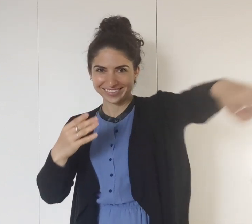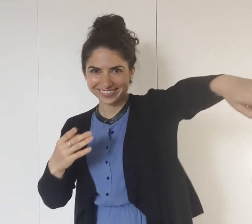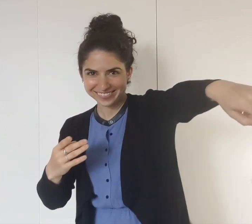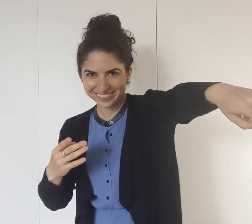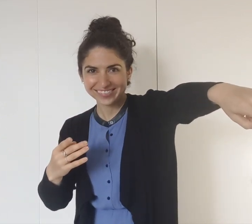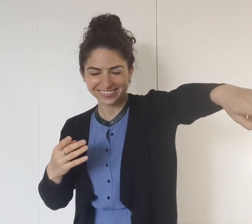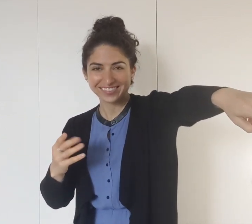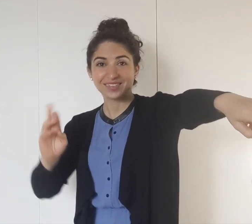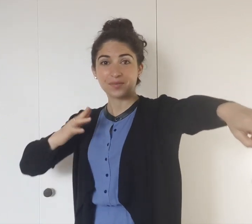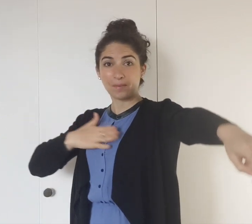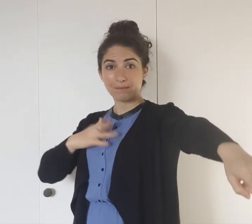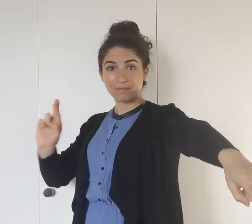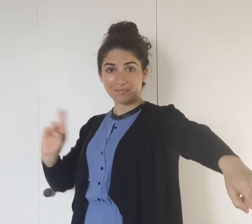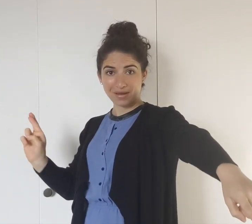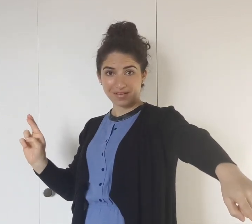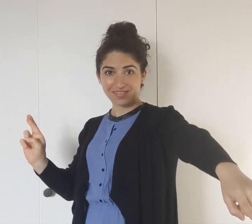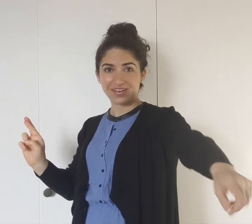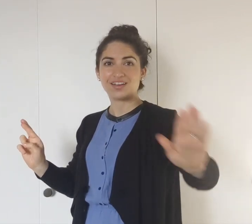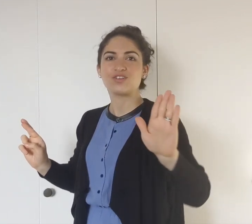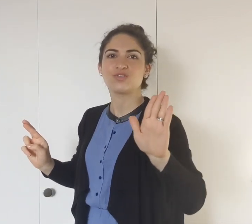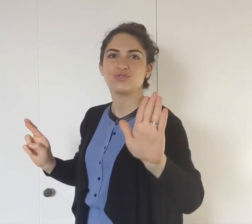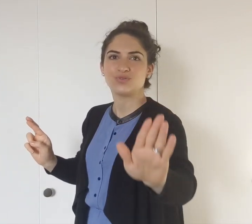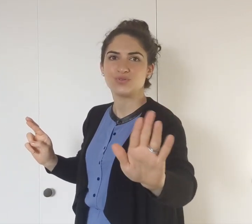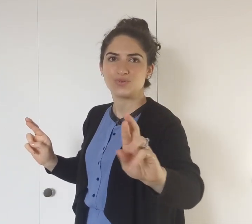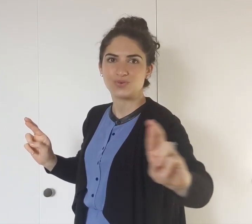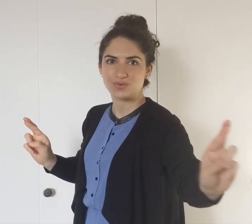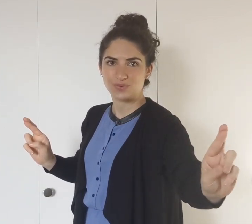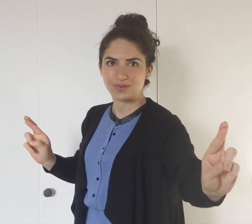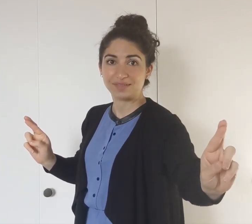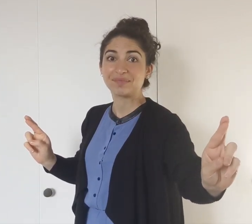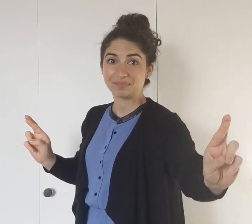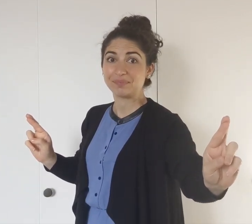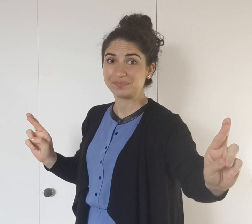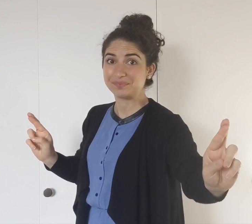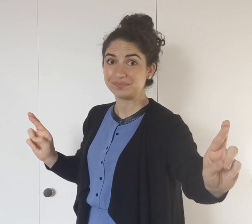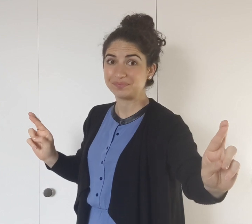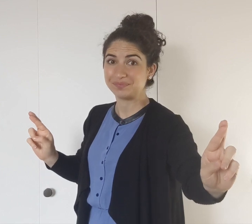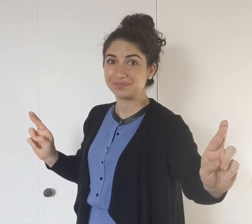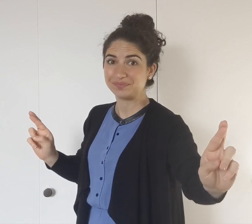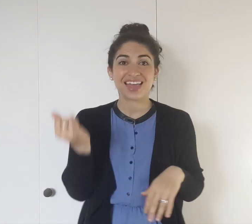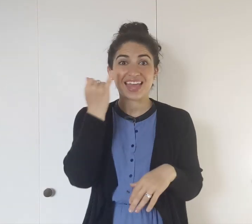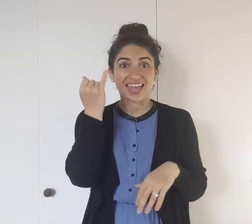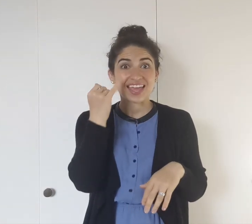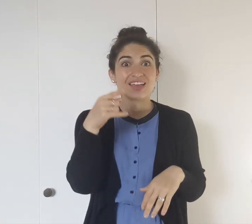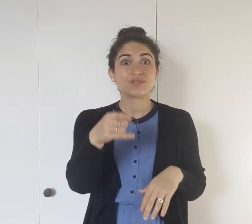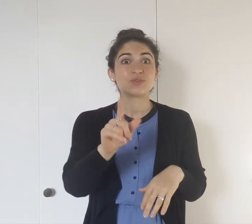That one -- that hand over there. My right hand, your right hand.